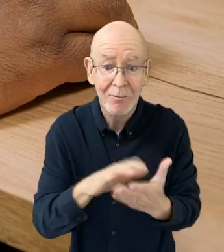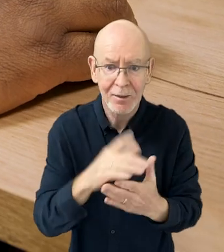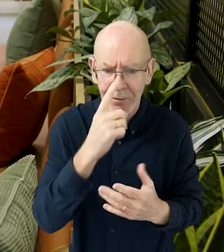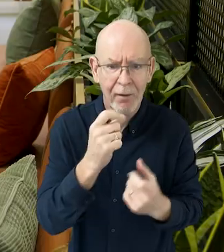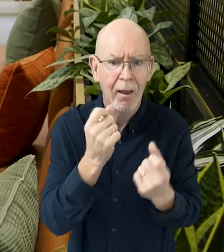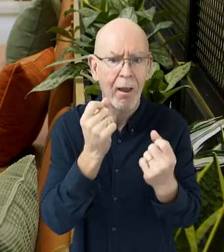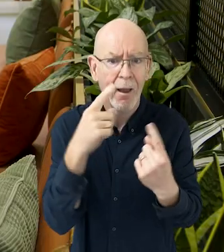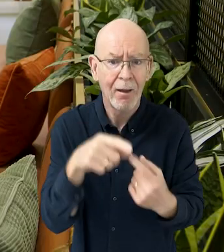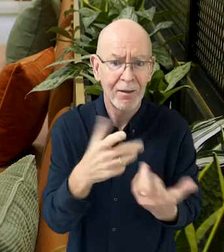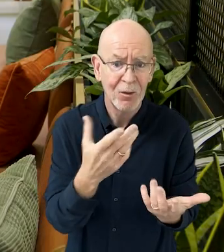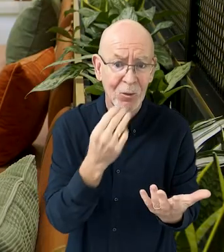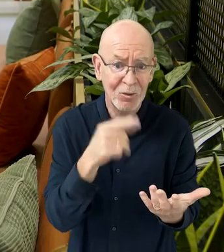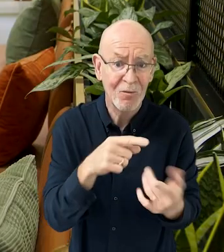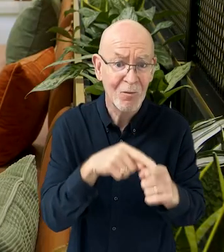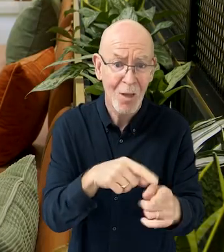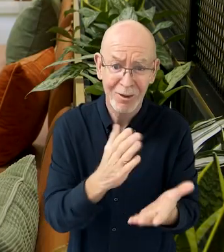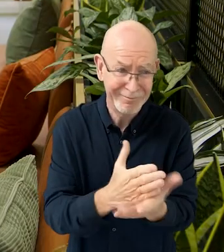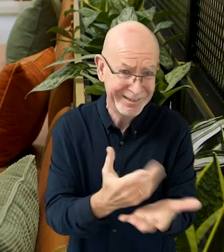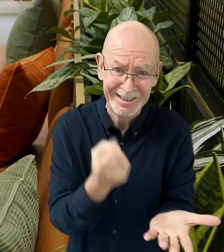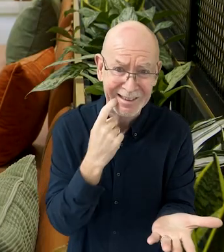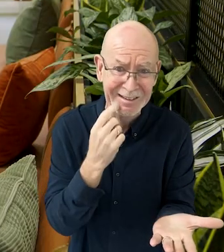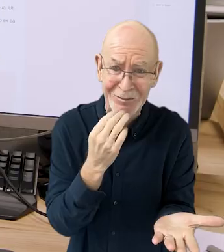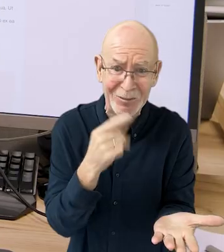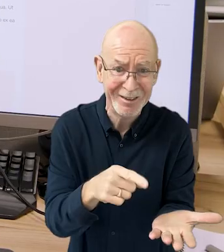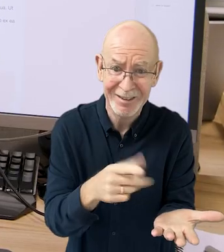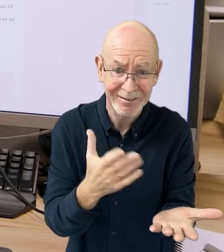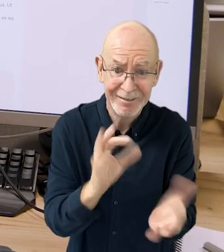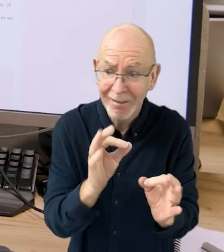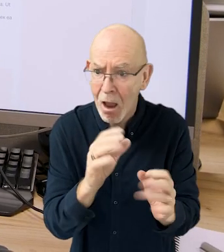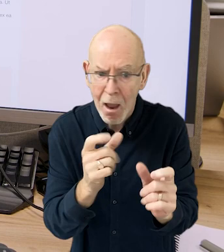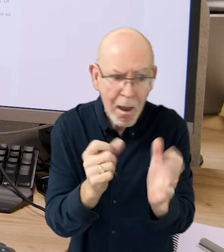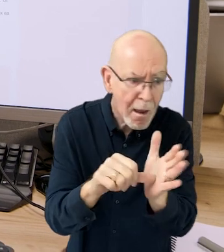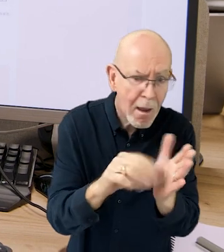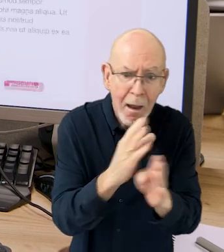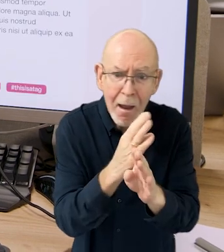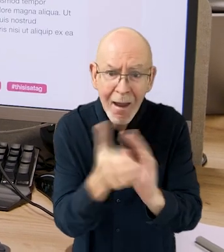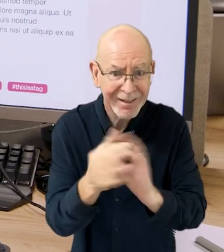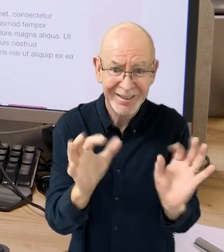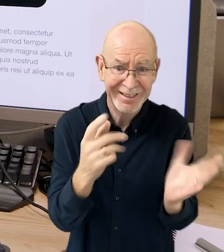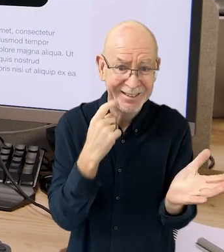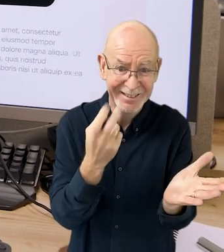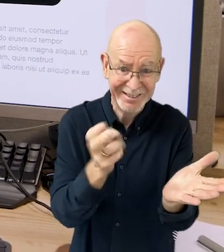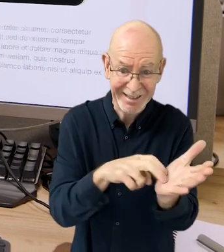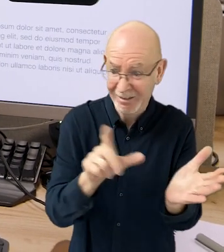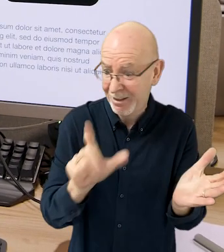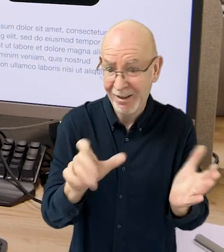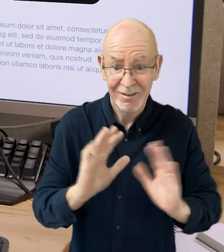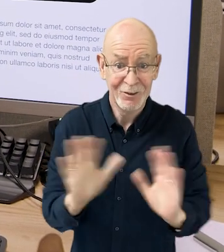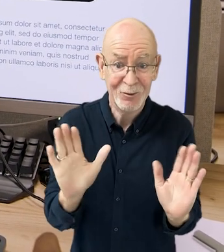we want them to be able to understand how to use Follower from the very beginning. There is no learning curve. There is no hiding stuff behind them signing in or a click-through.